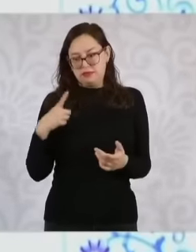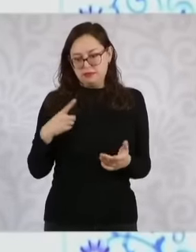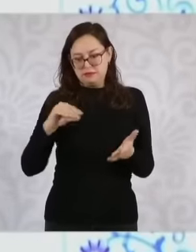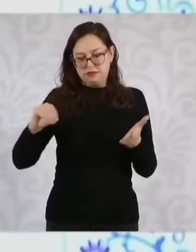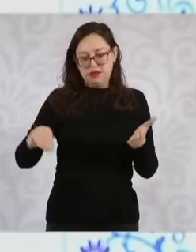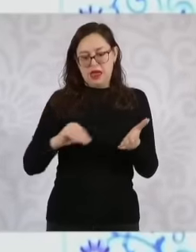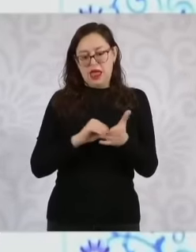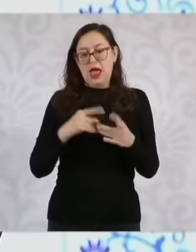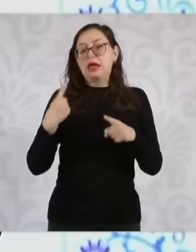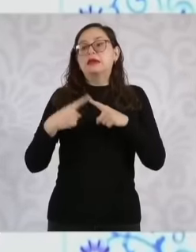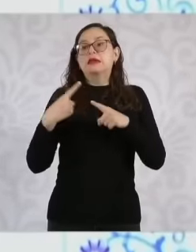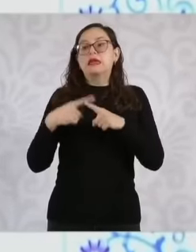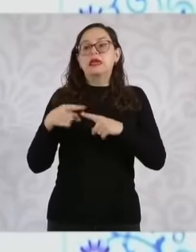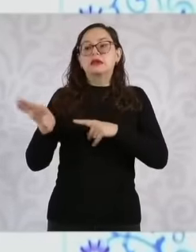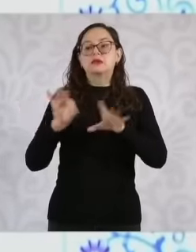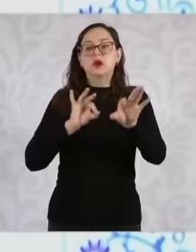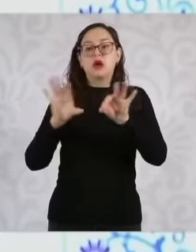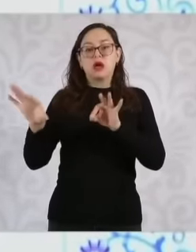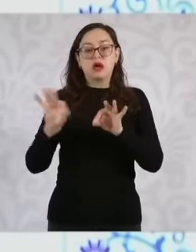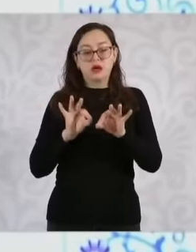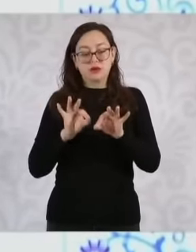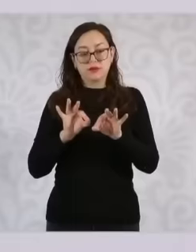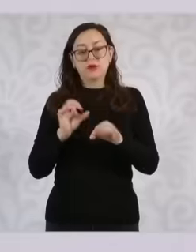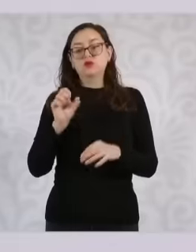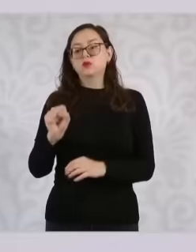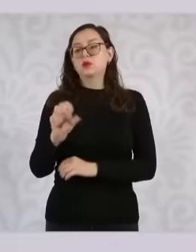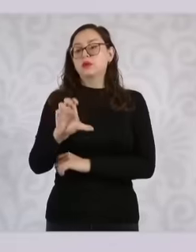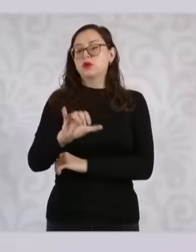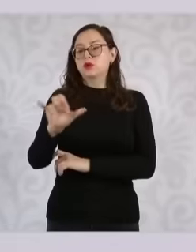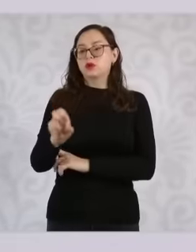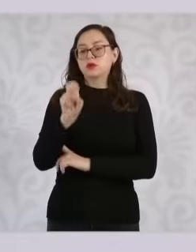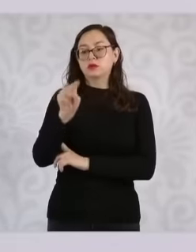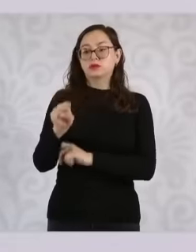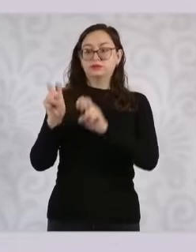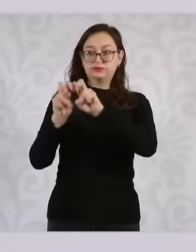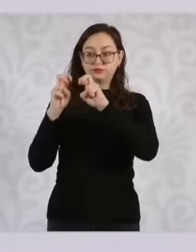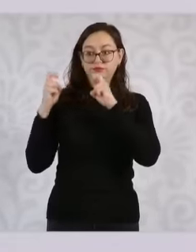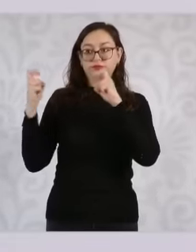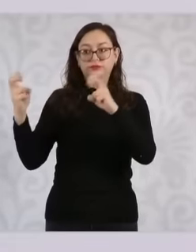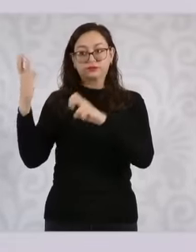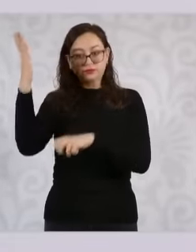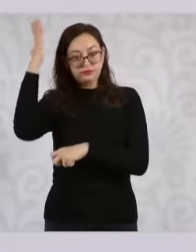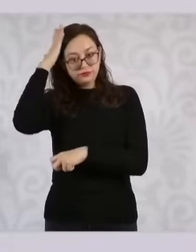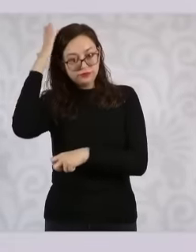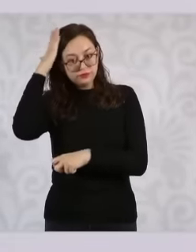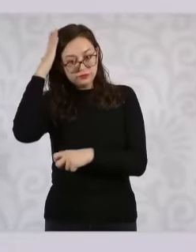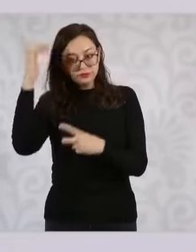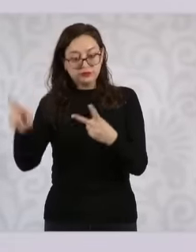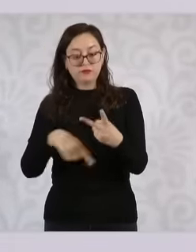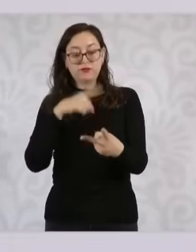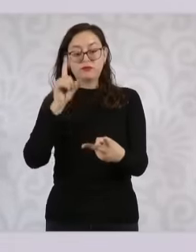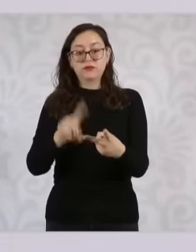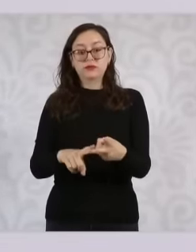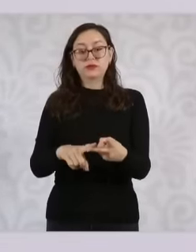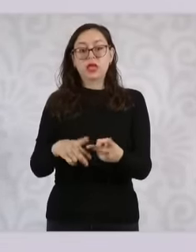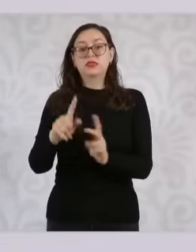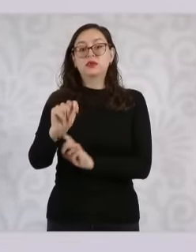we are going to elect the ministers of the supreme court of justice, magistrates of the electoral court,